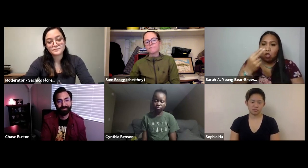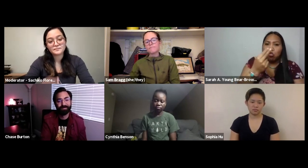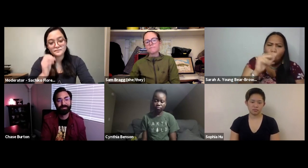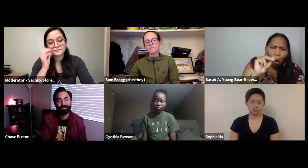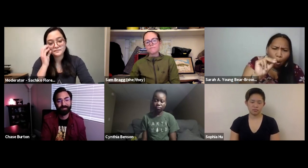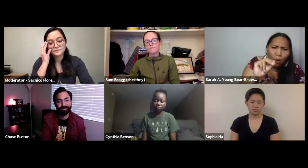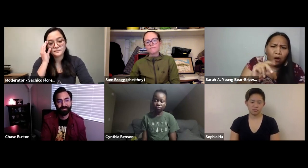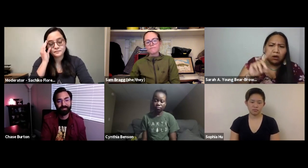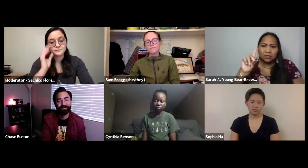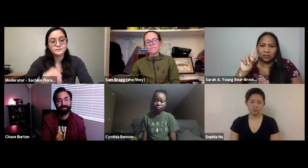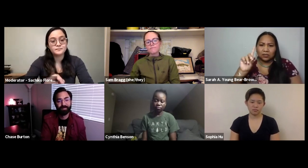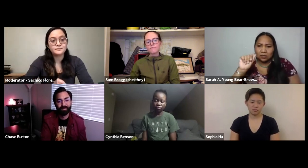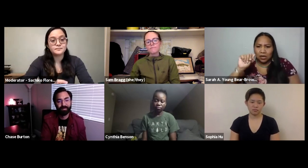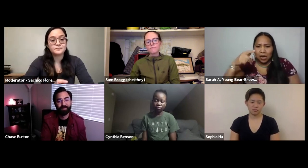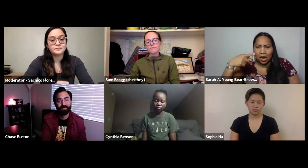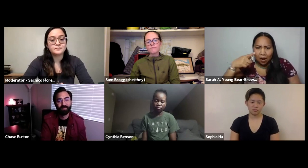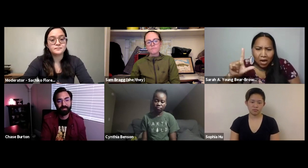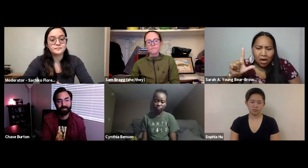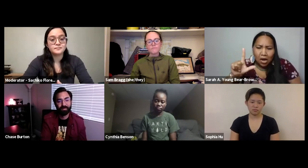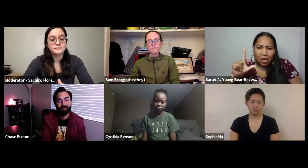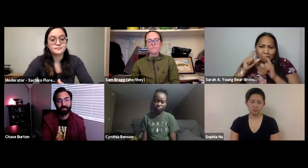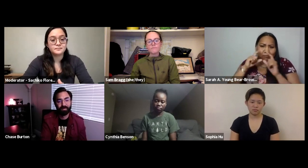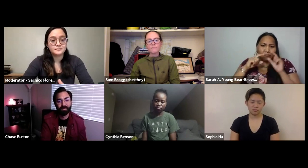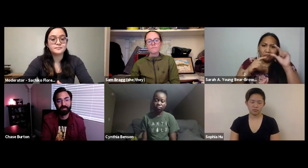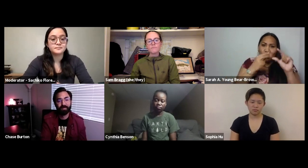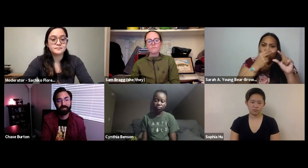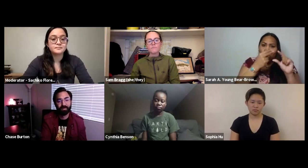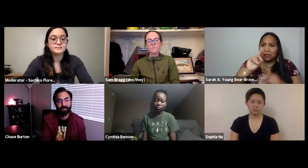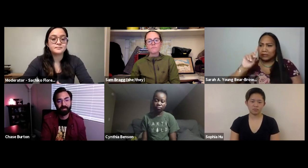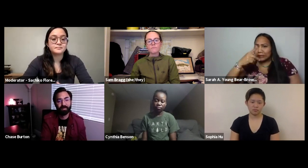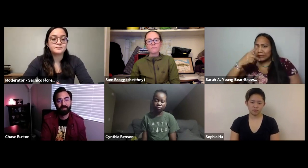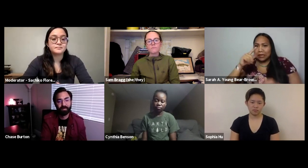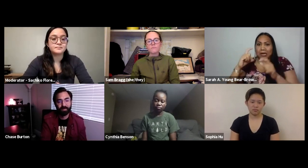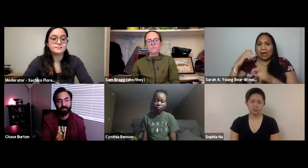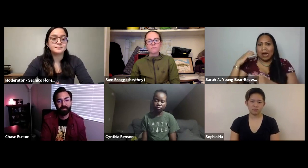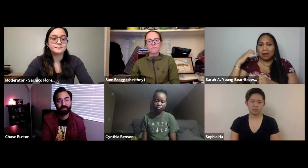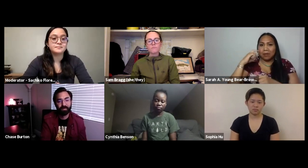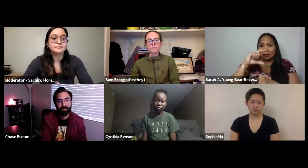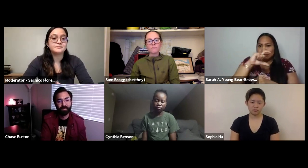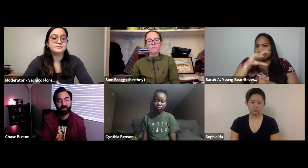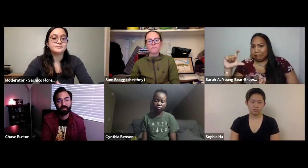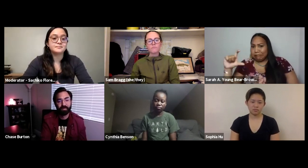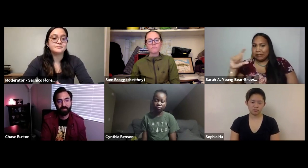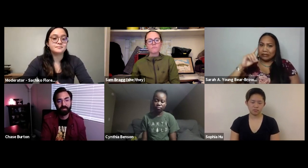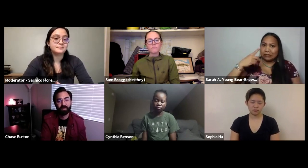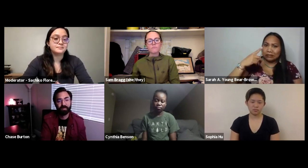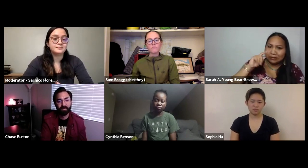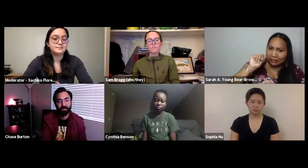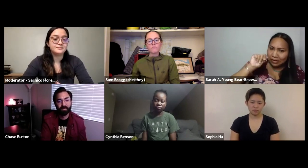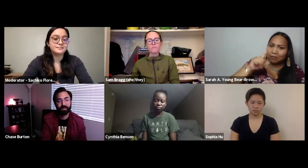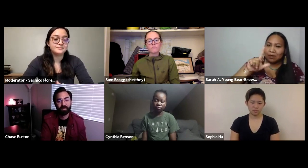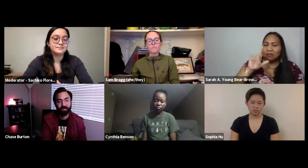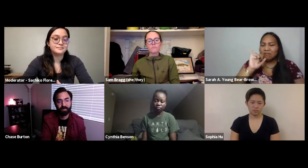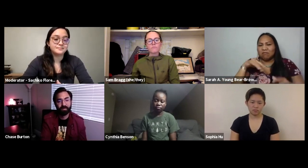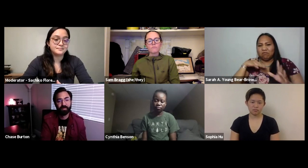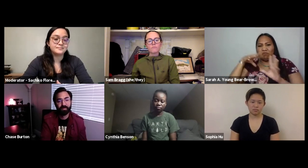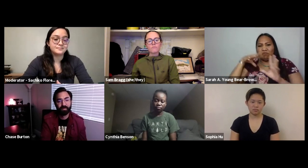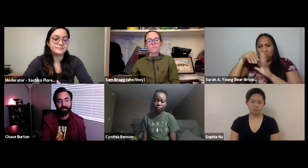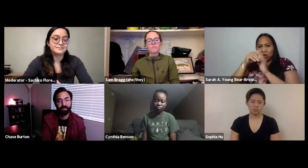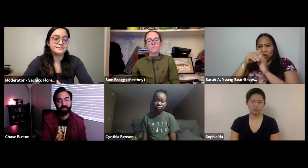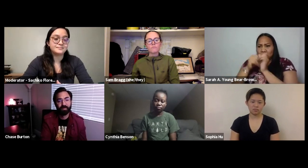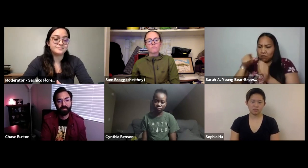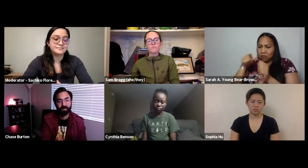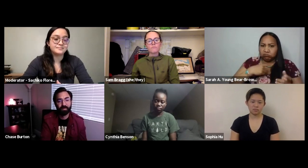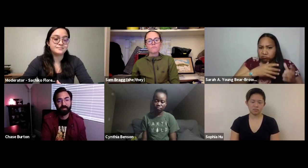all that so with the Dakota Access Pipeline (DAPL) specifically 'NO DAPL'. We have been